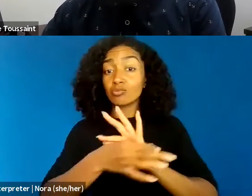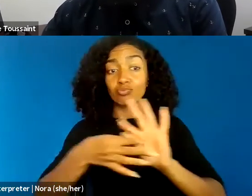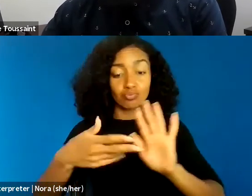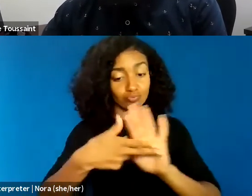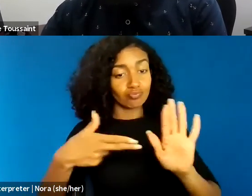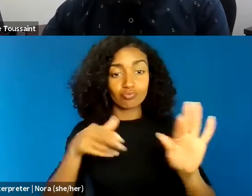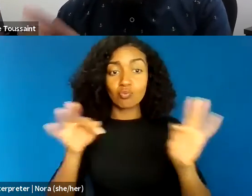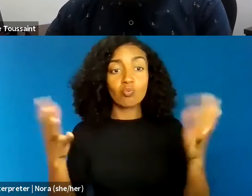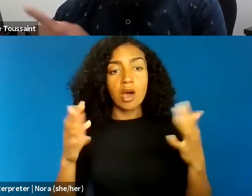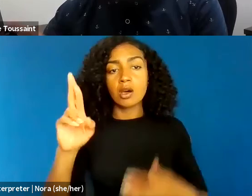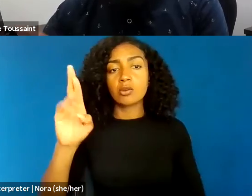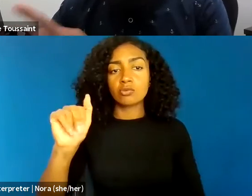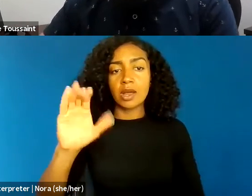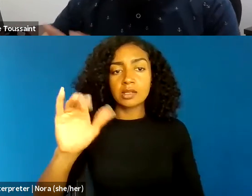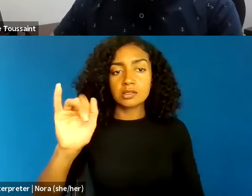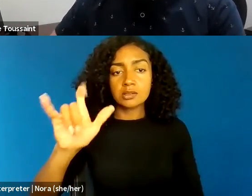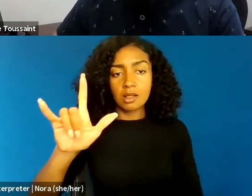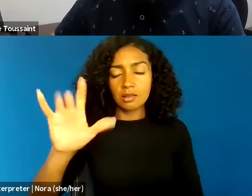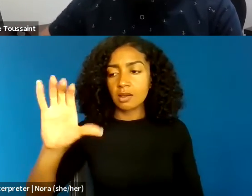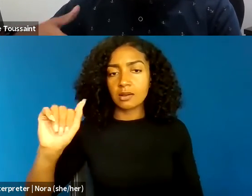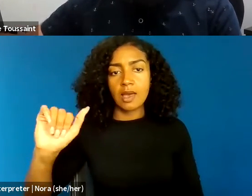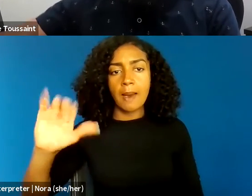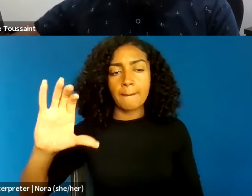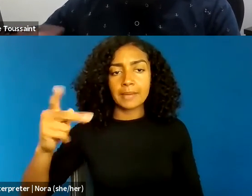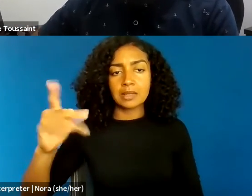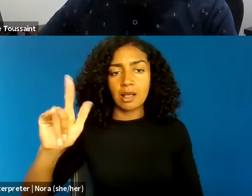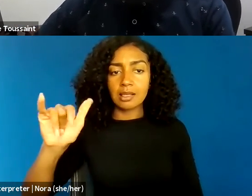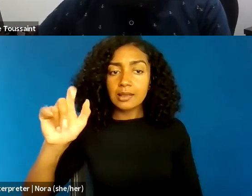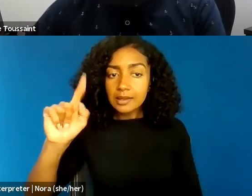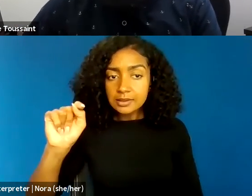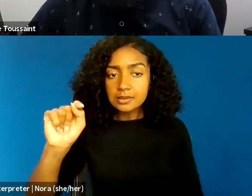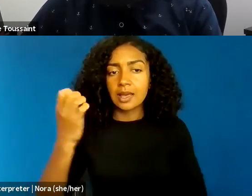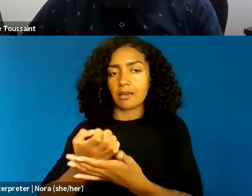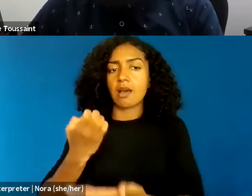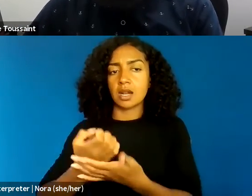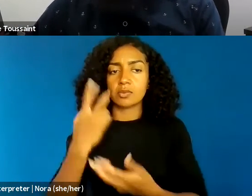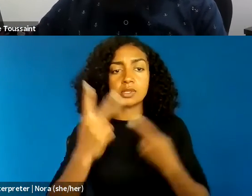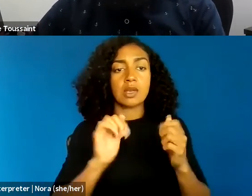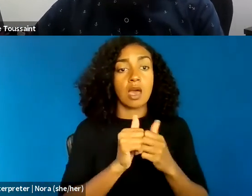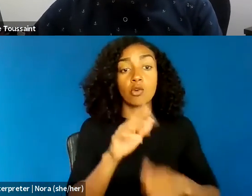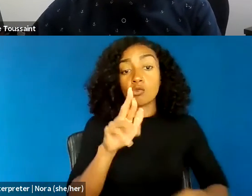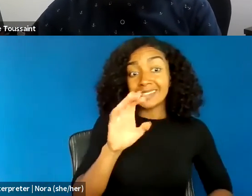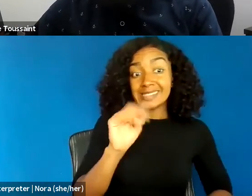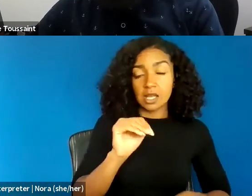There are ways in which racialism serves to perpetuate modes of labor exploitation,